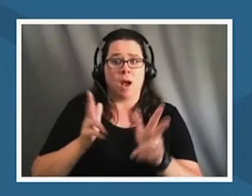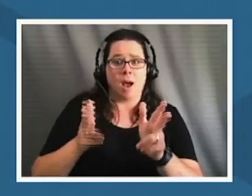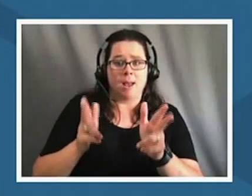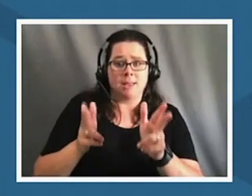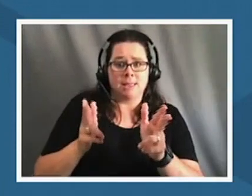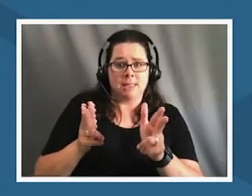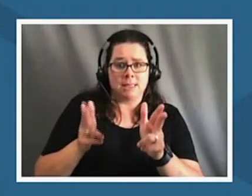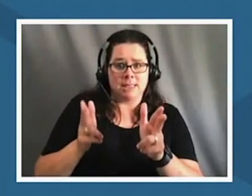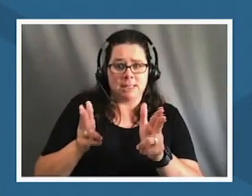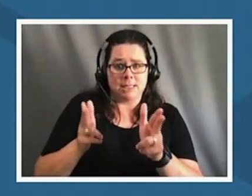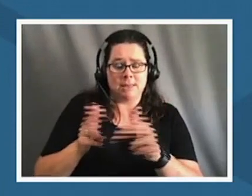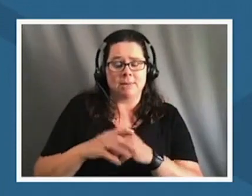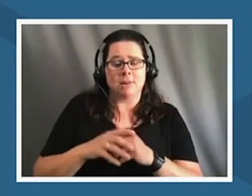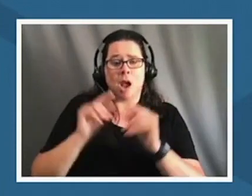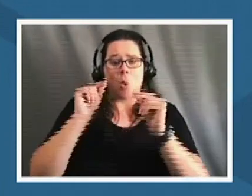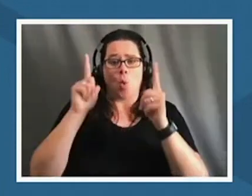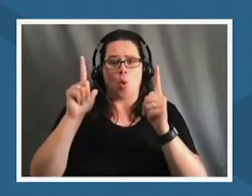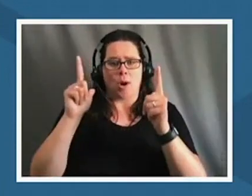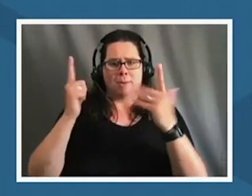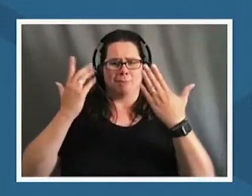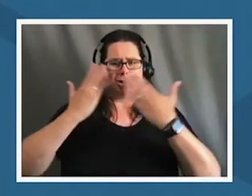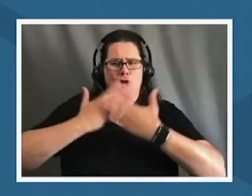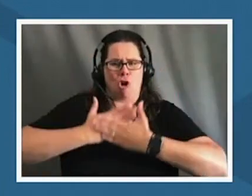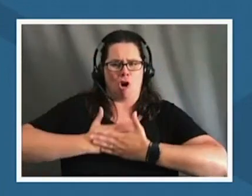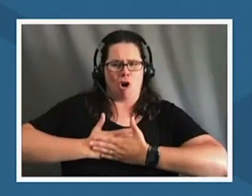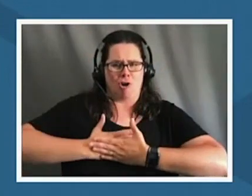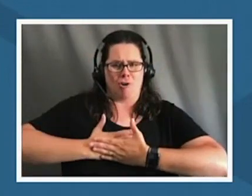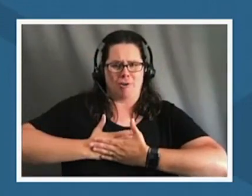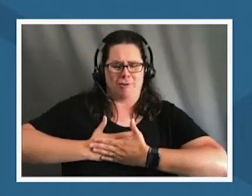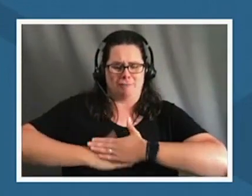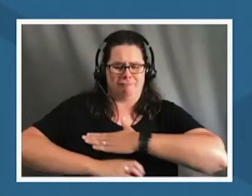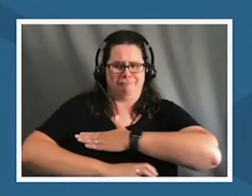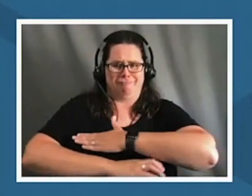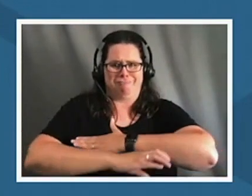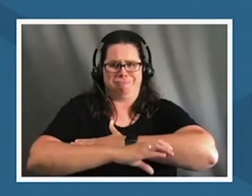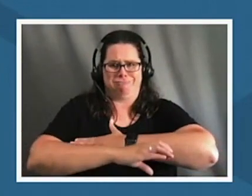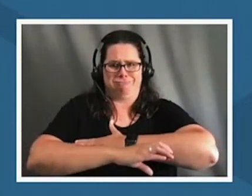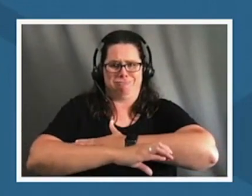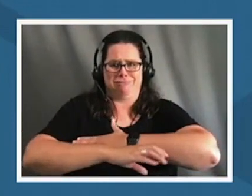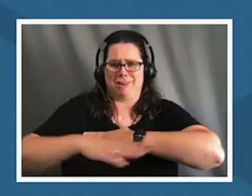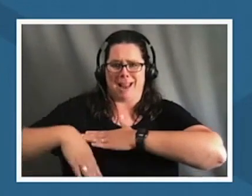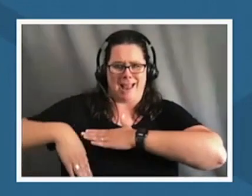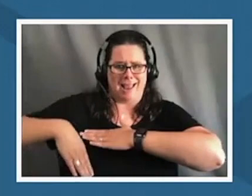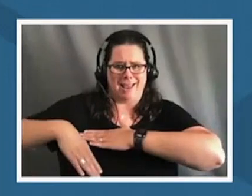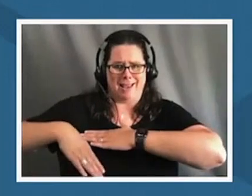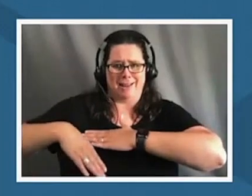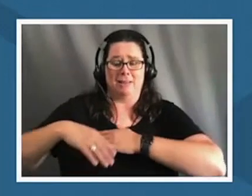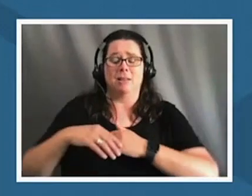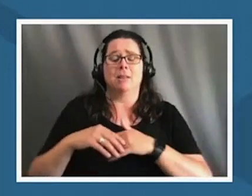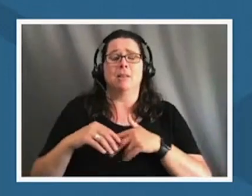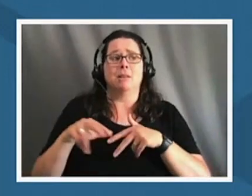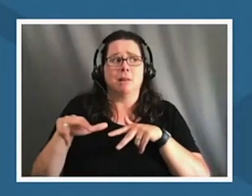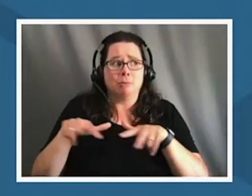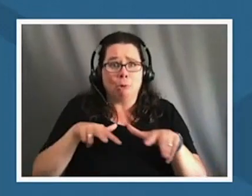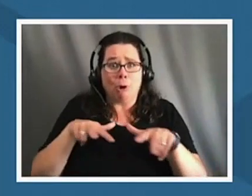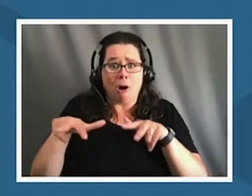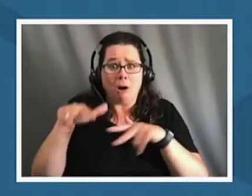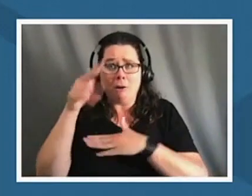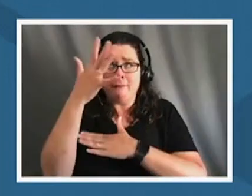waking up at dark and walking through the forest